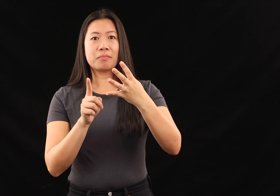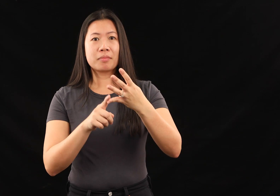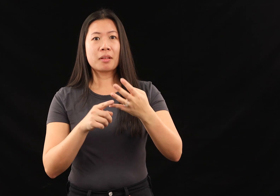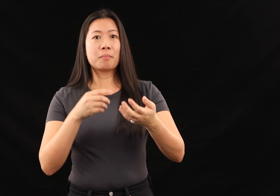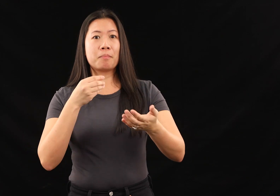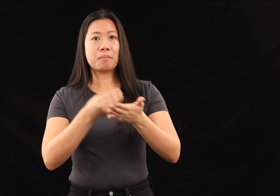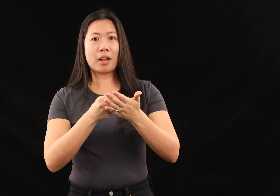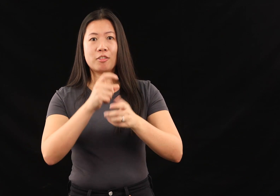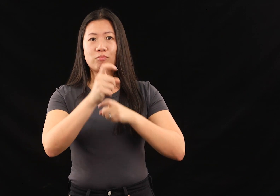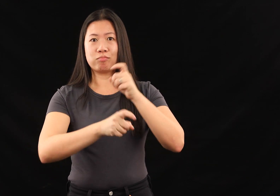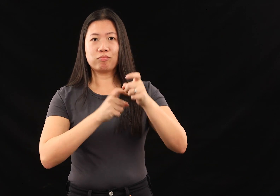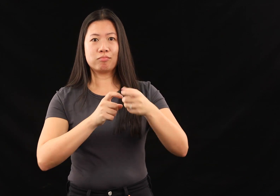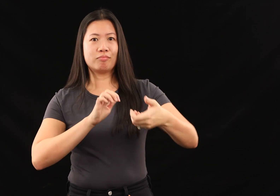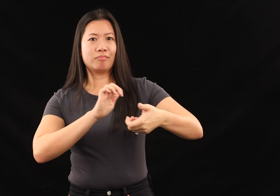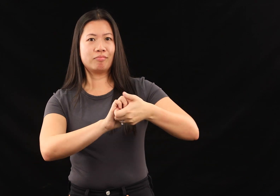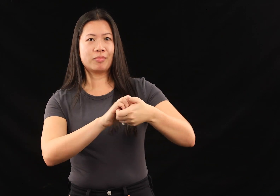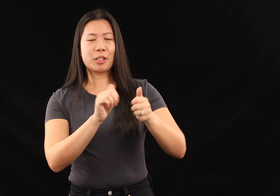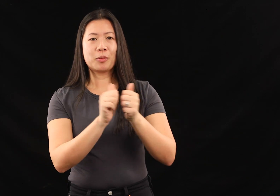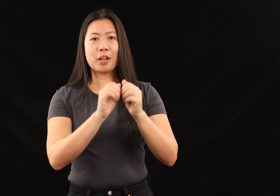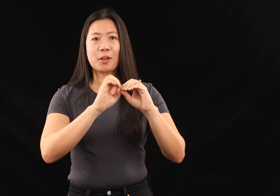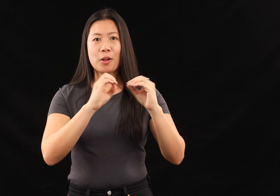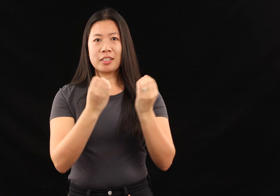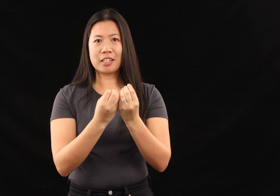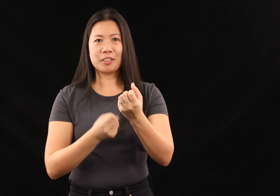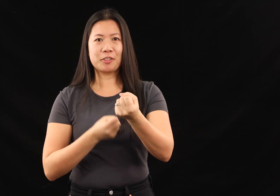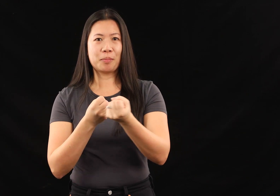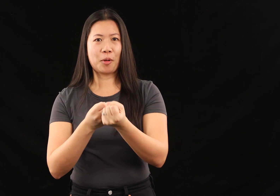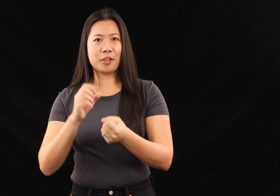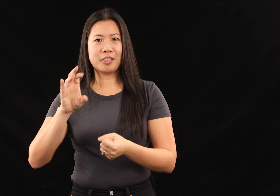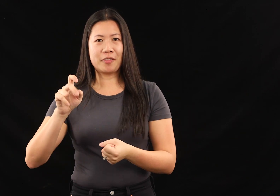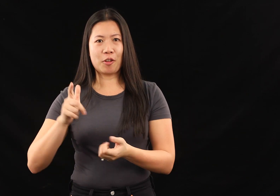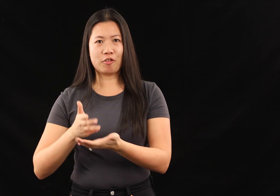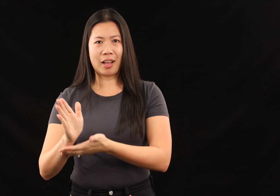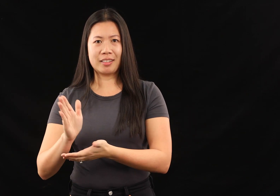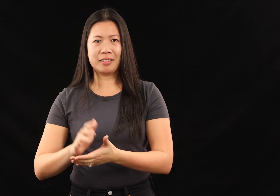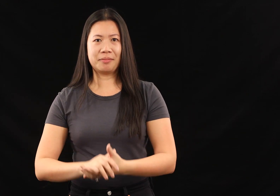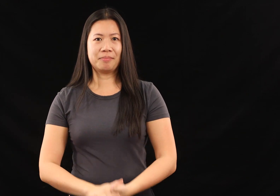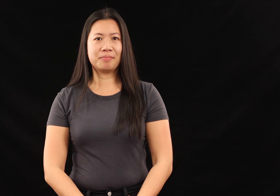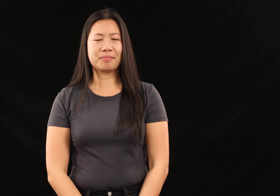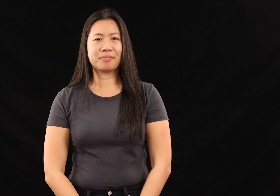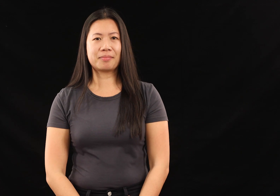and philanthropic partnerships with organizations supporting civil rights.